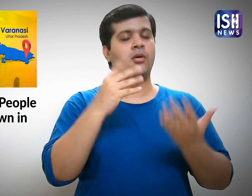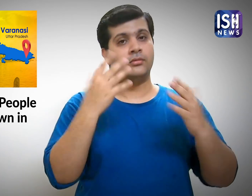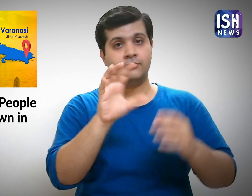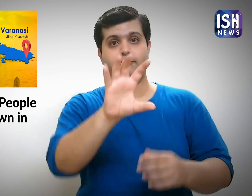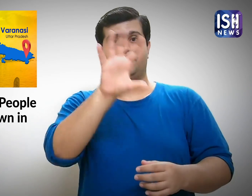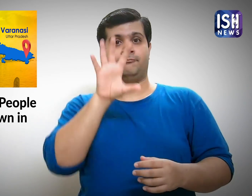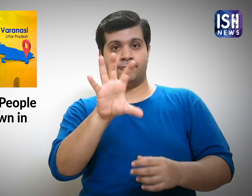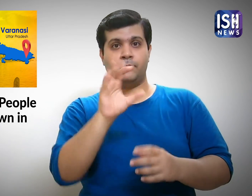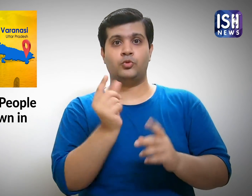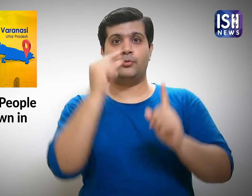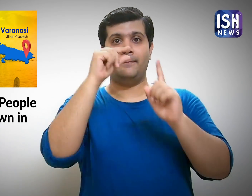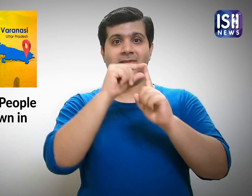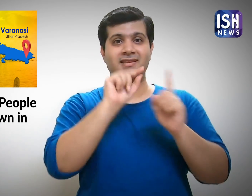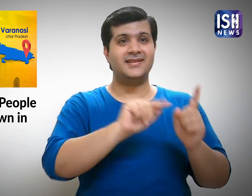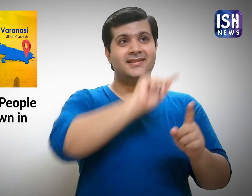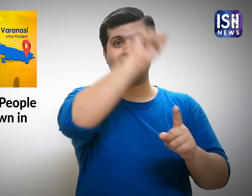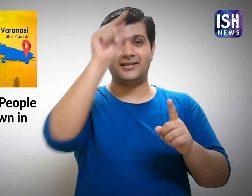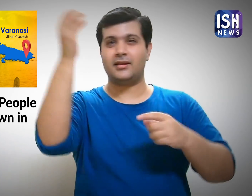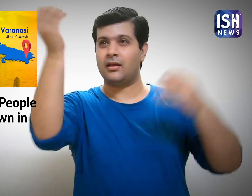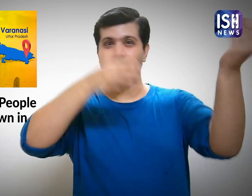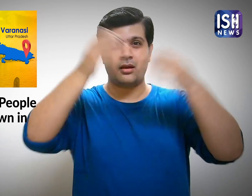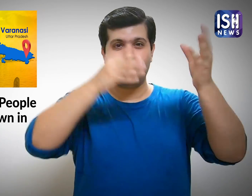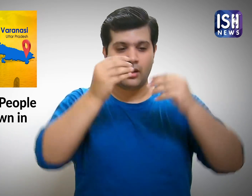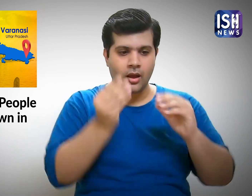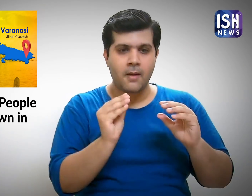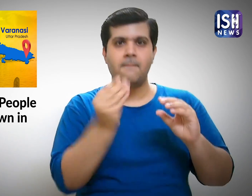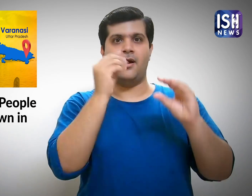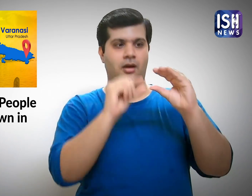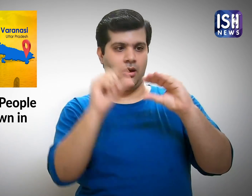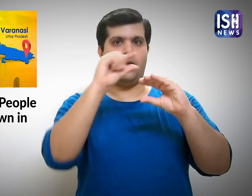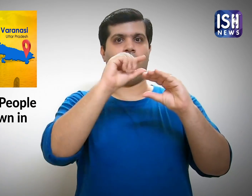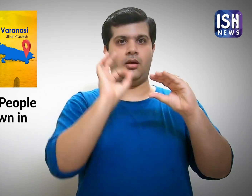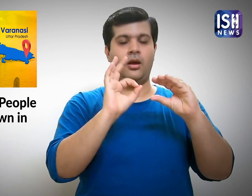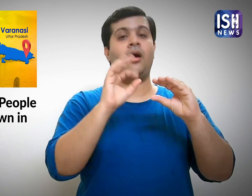They then collected funds from entire state of UP.